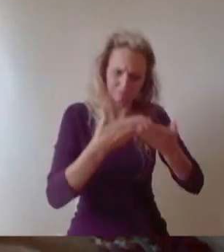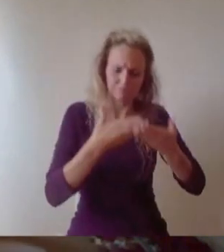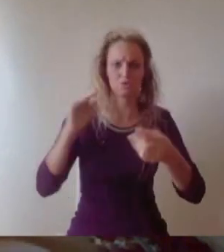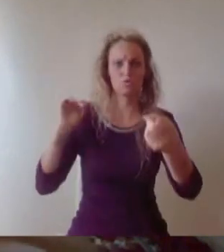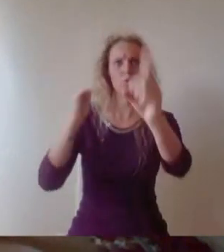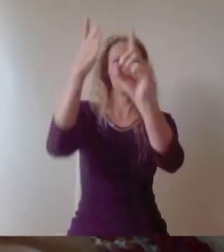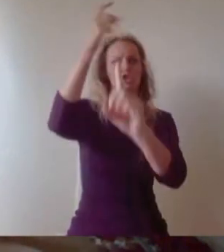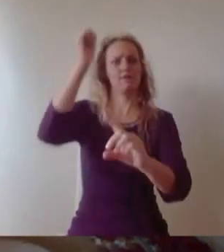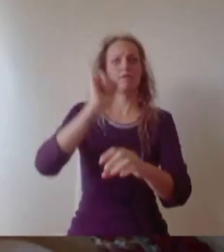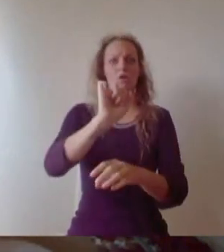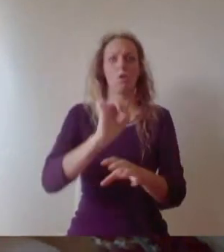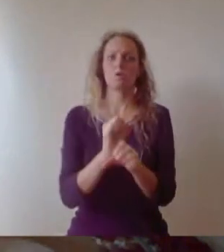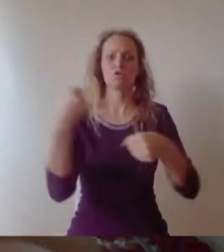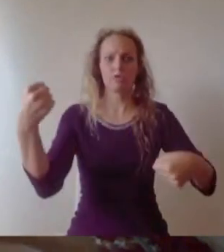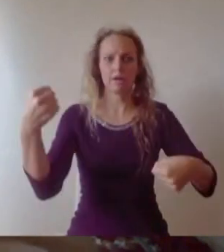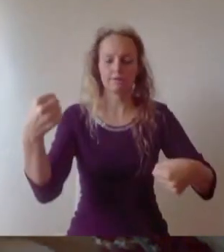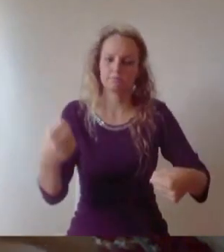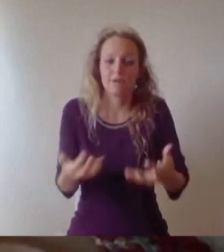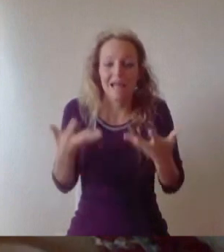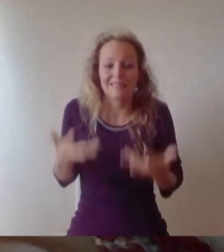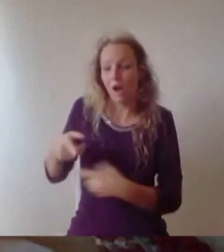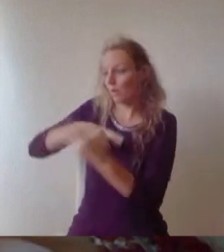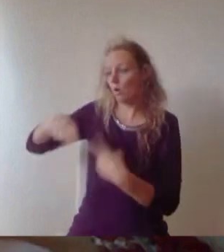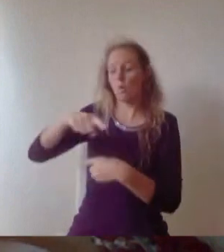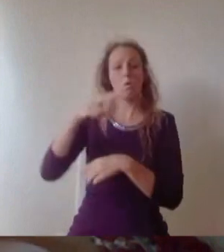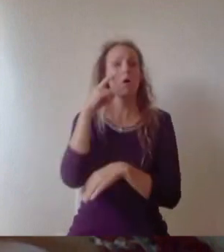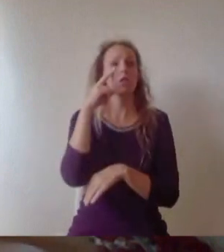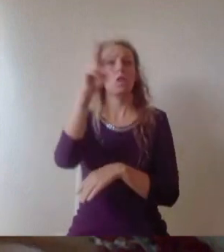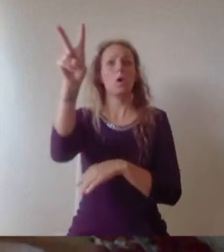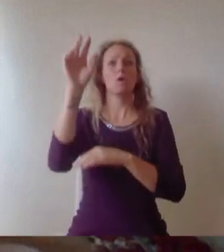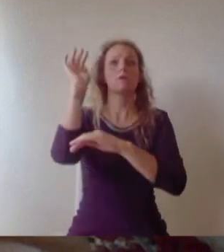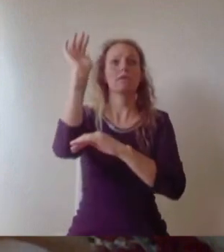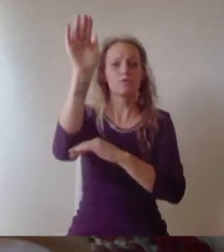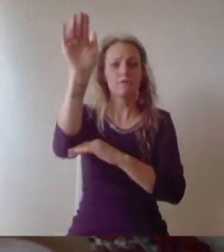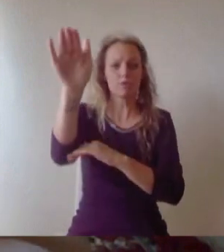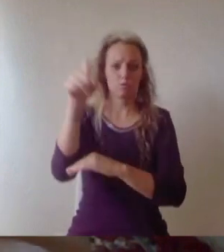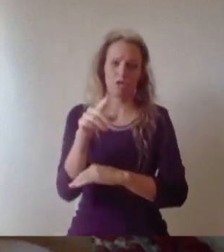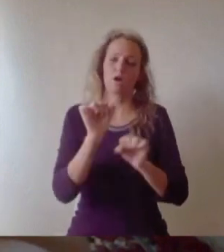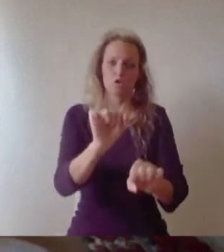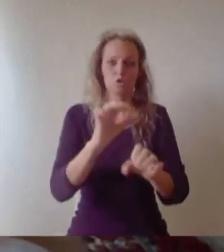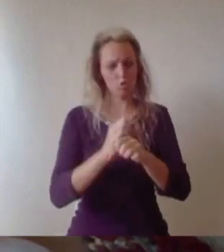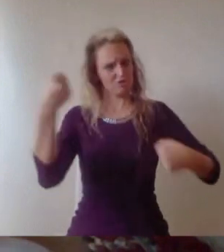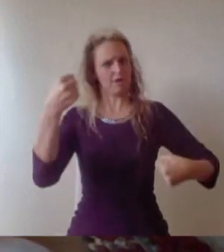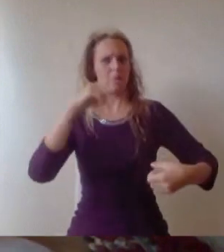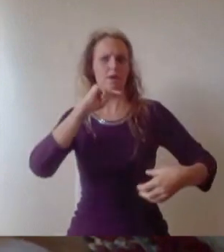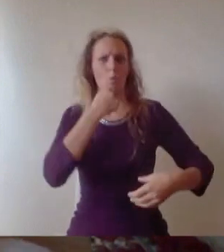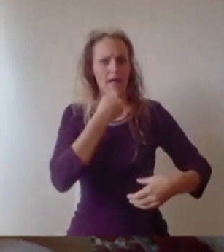an uncertain future that degree will hold you in good stead. It's a badge of excellence recognised around the world